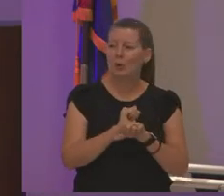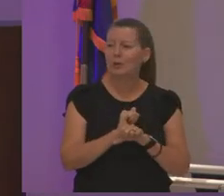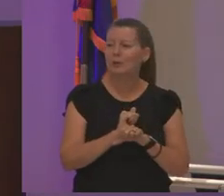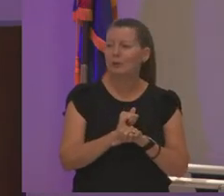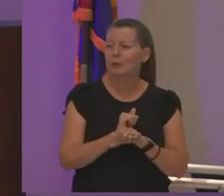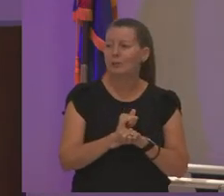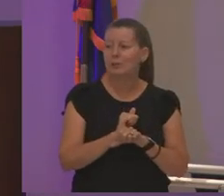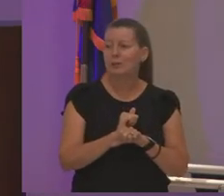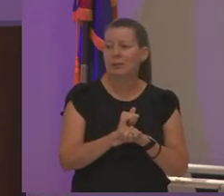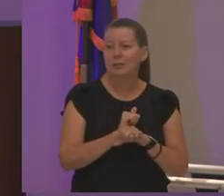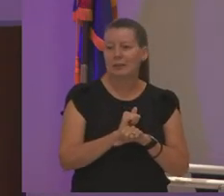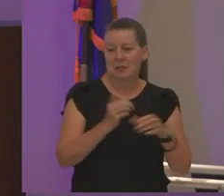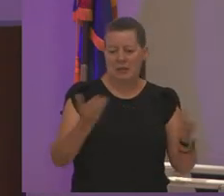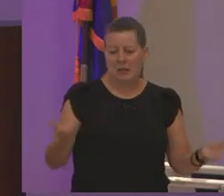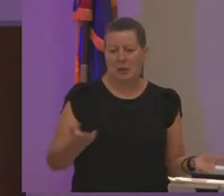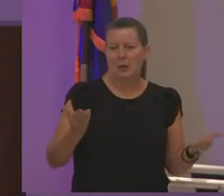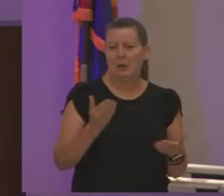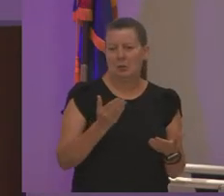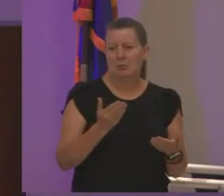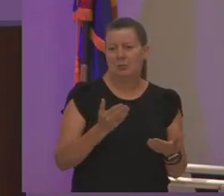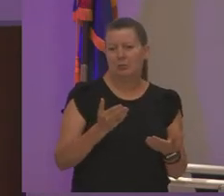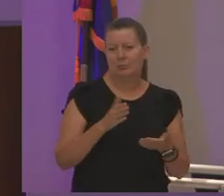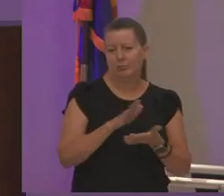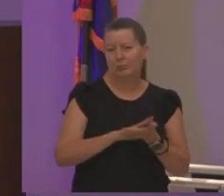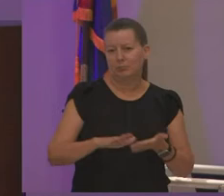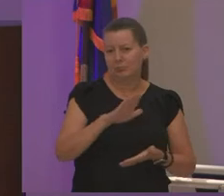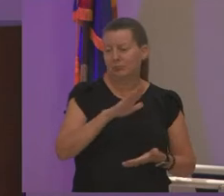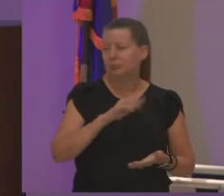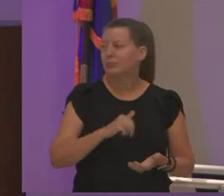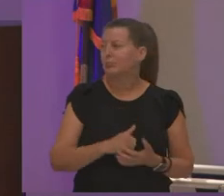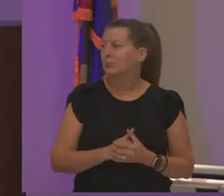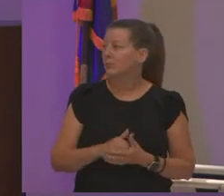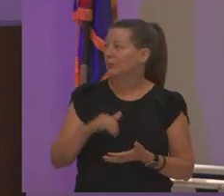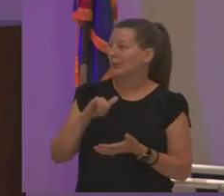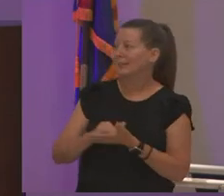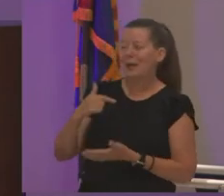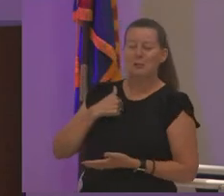this institution all right so that's me of course you see my theme